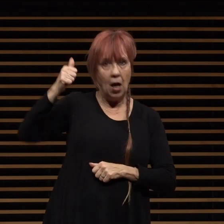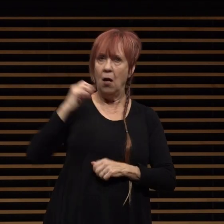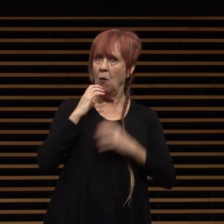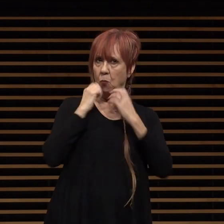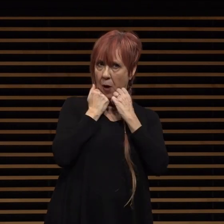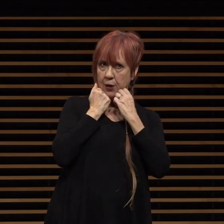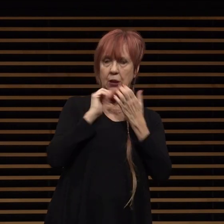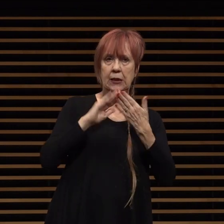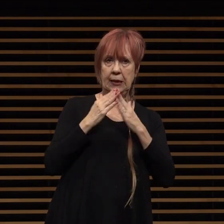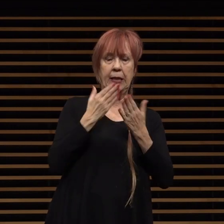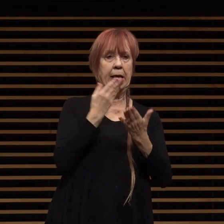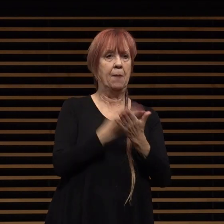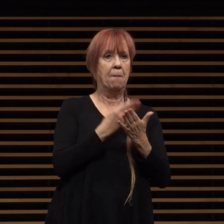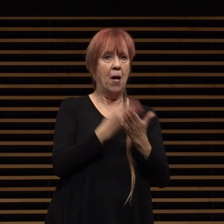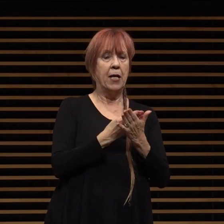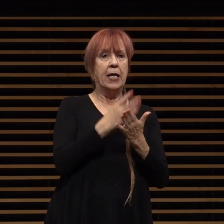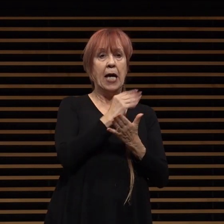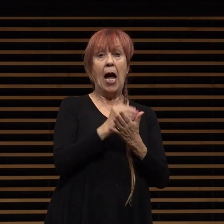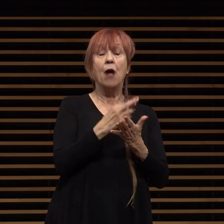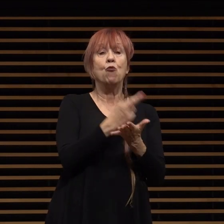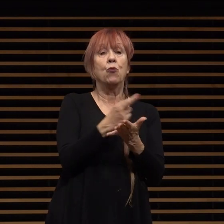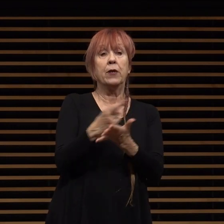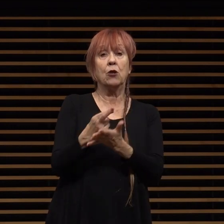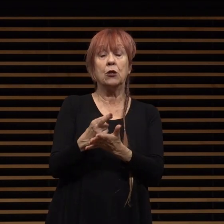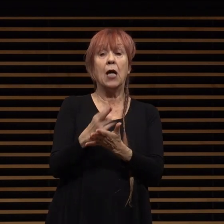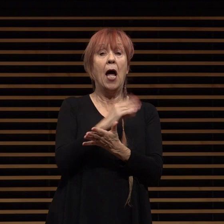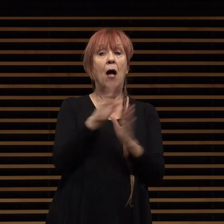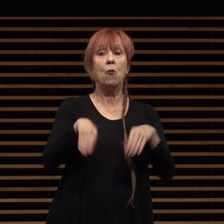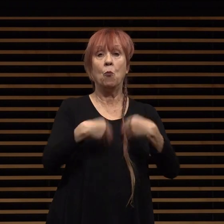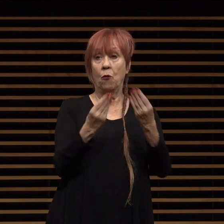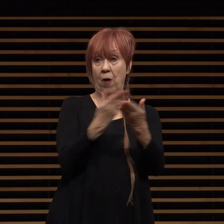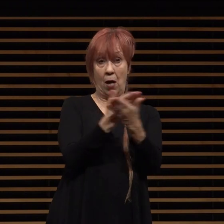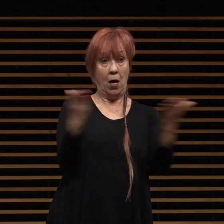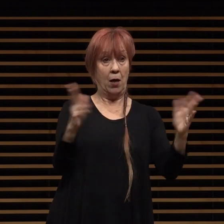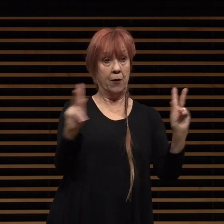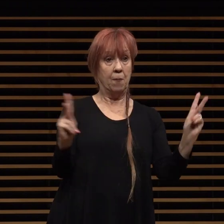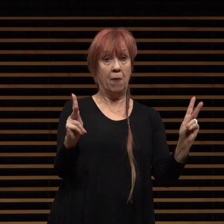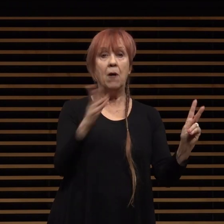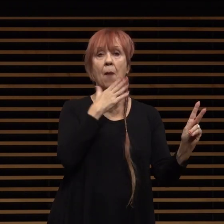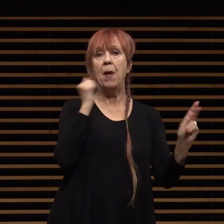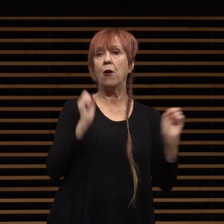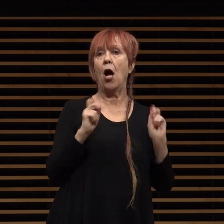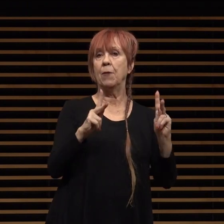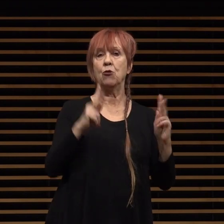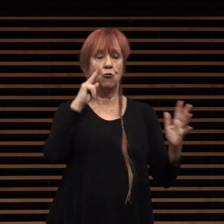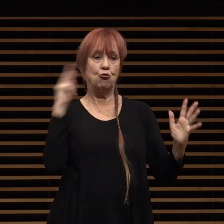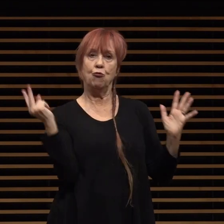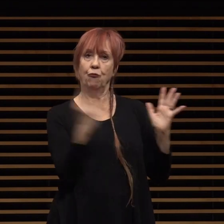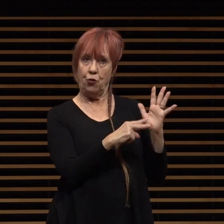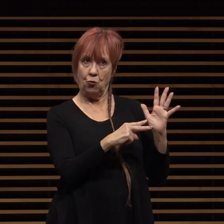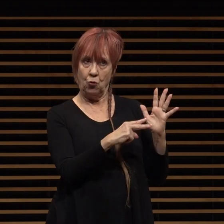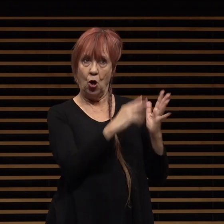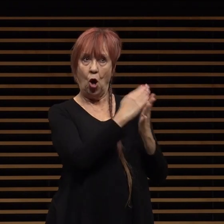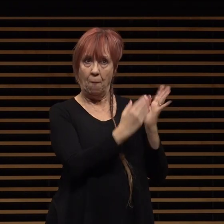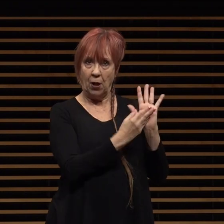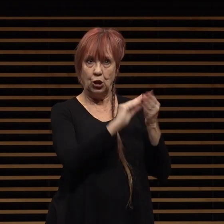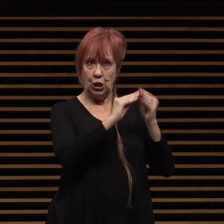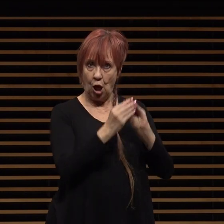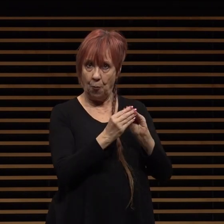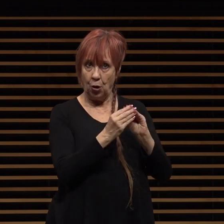resources and provide the public a better opportunity to review not only